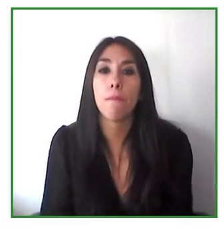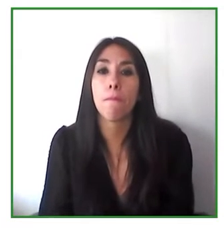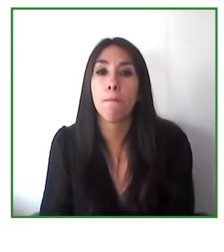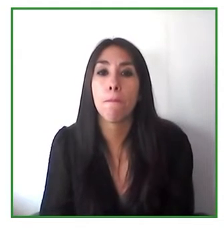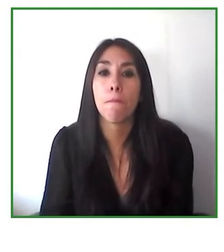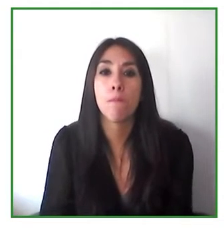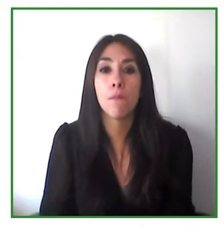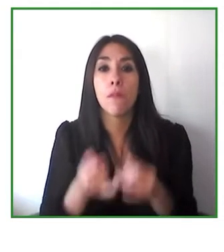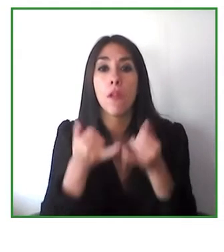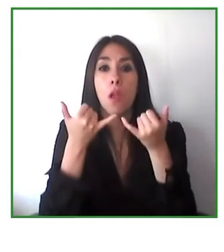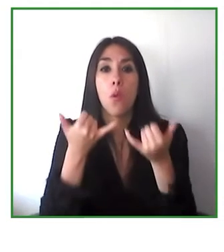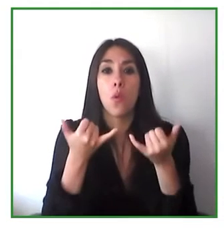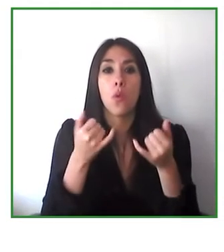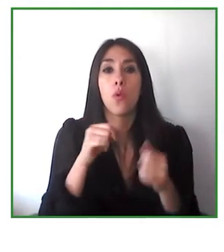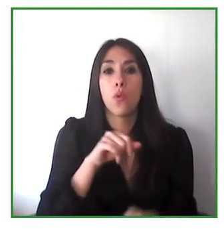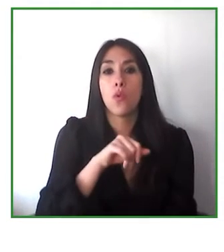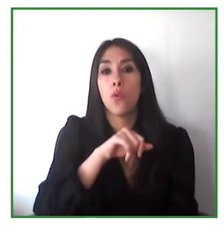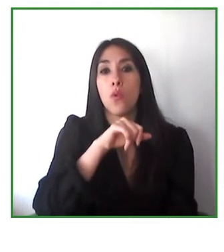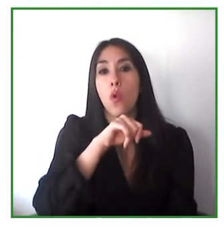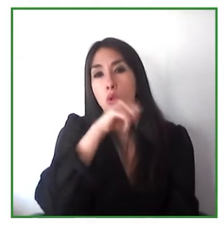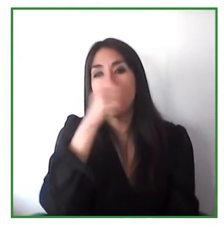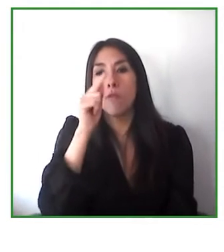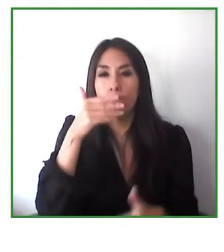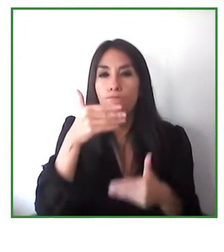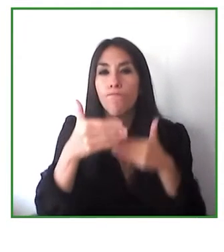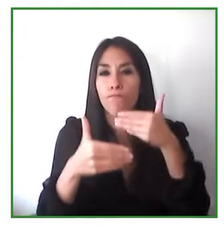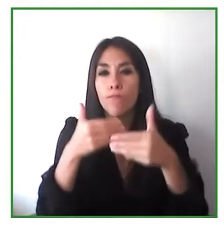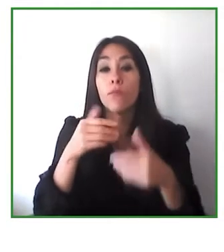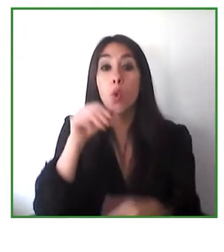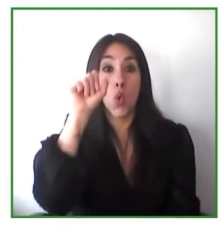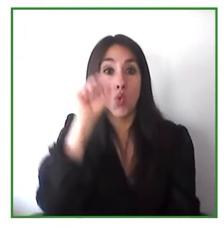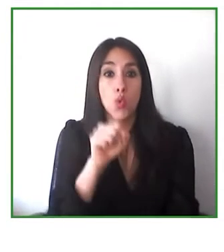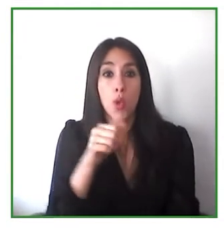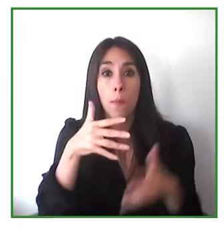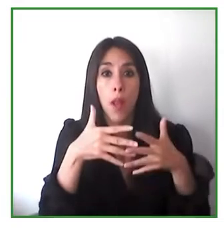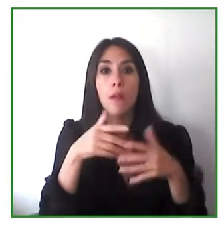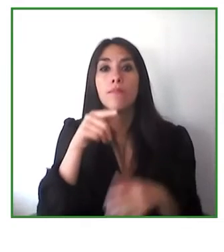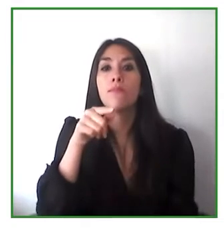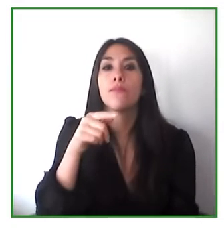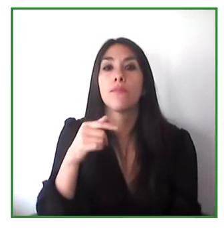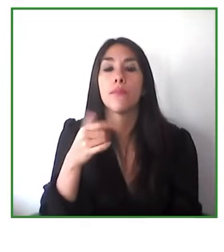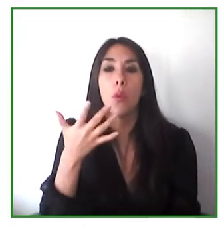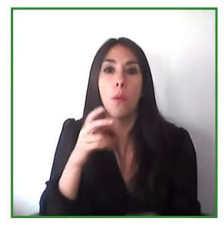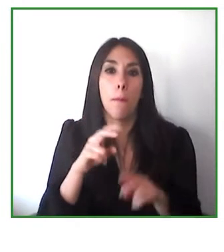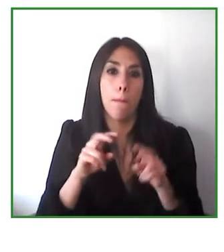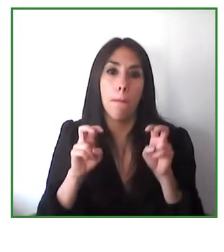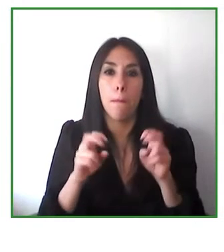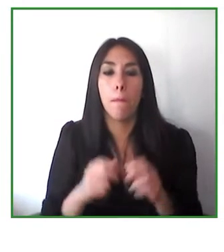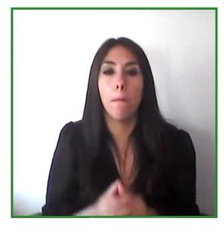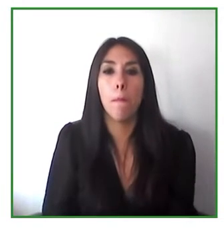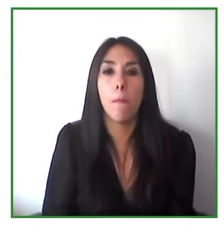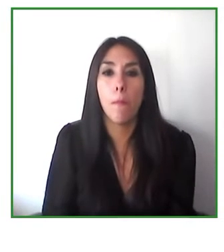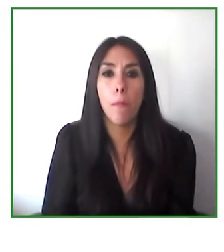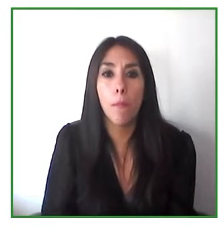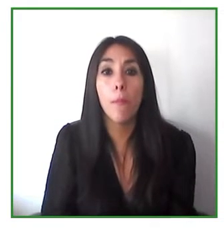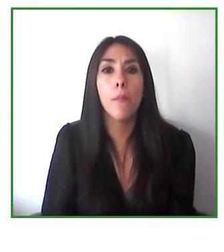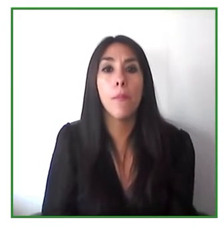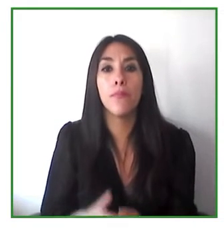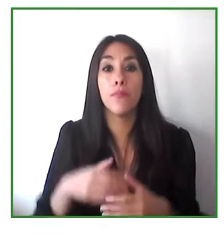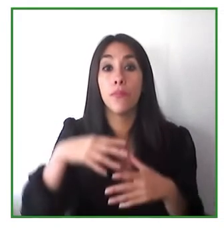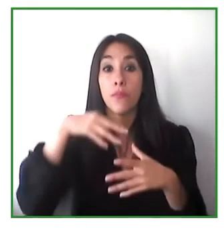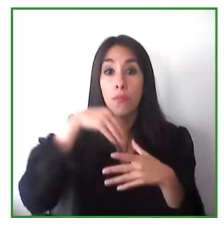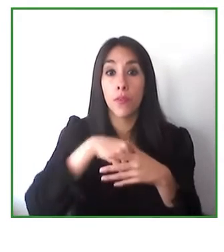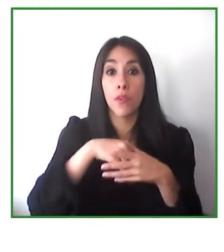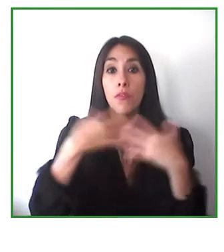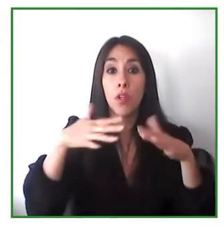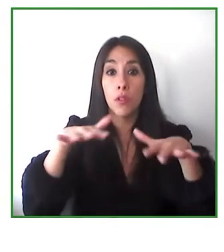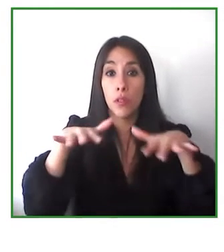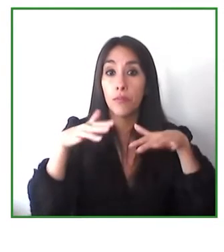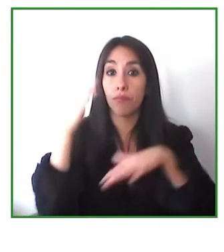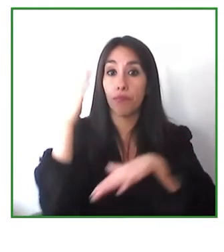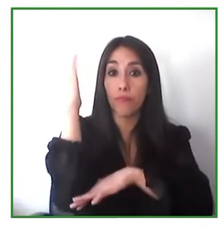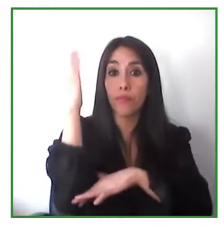step with latin america and in this session we're going to start with